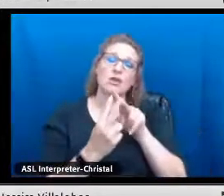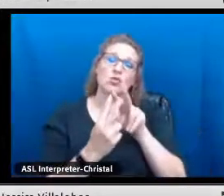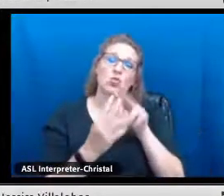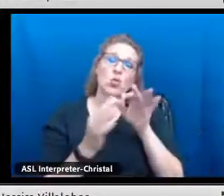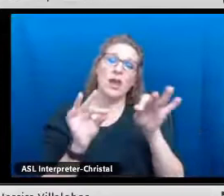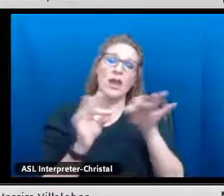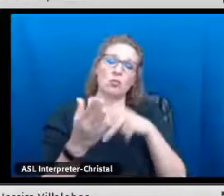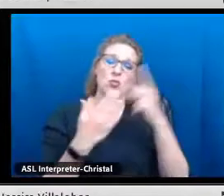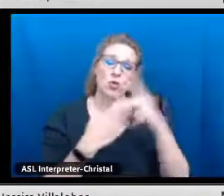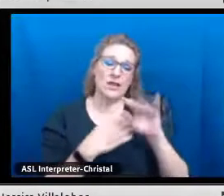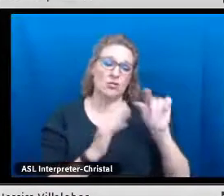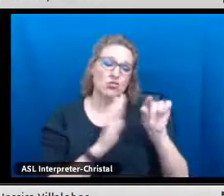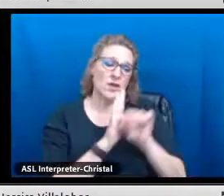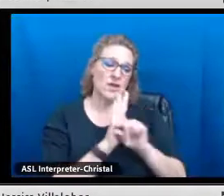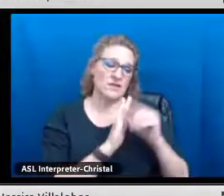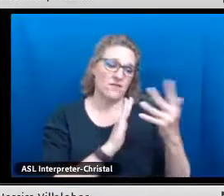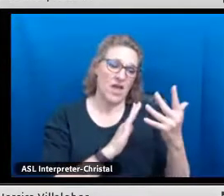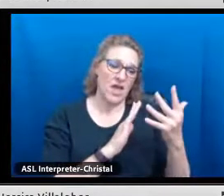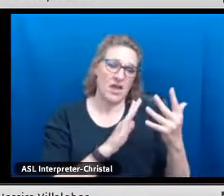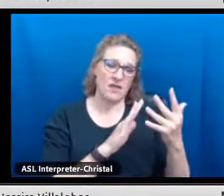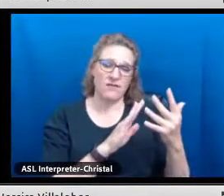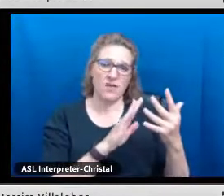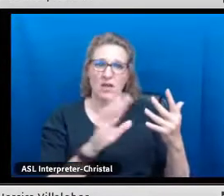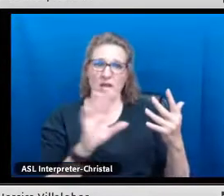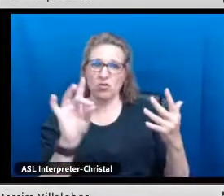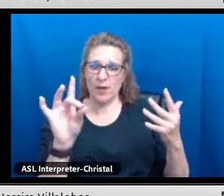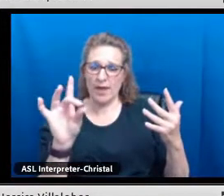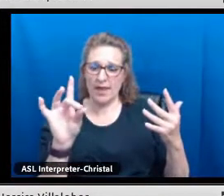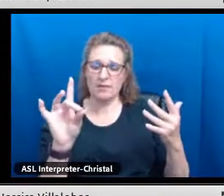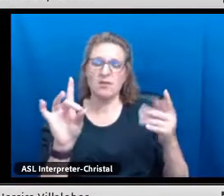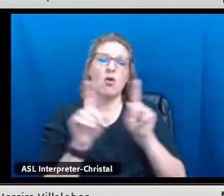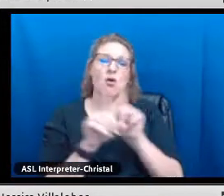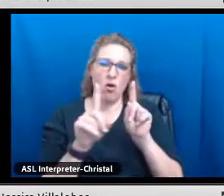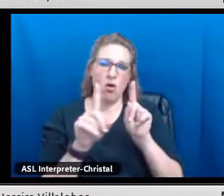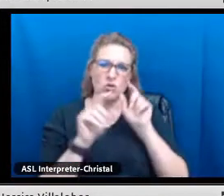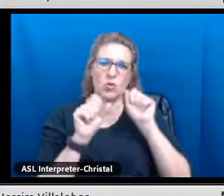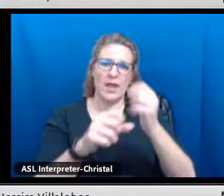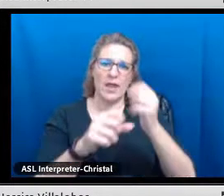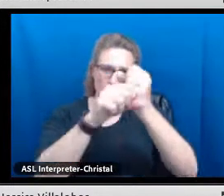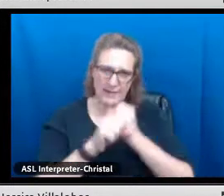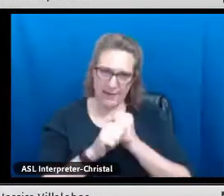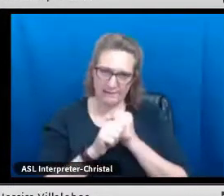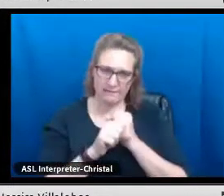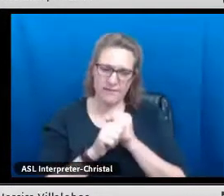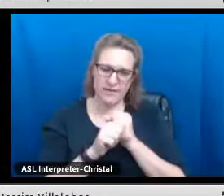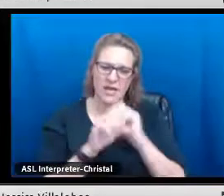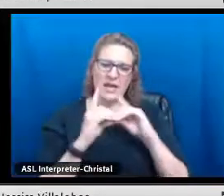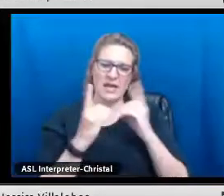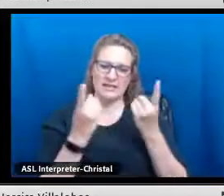Students in elementary schools that are involved in dual language programs in grade 5 or grade